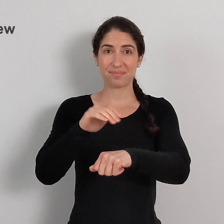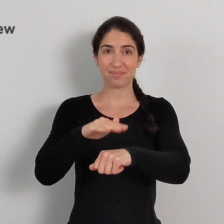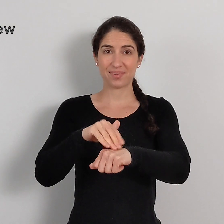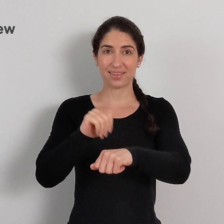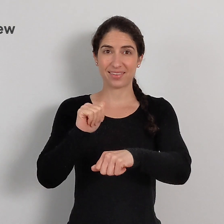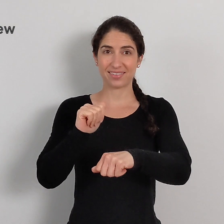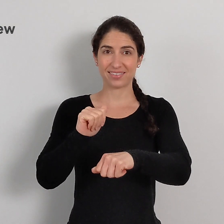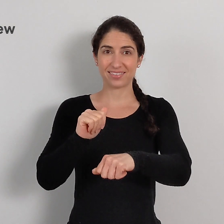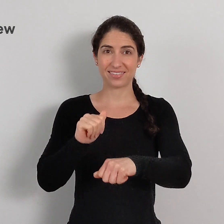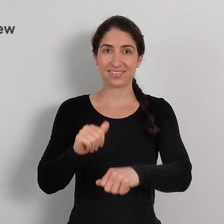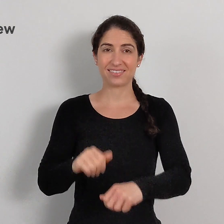PET